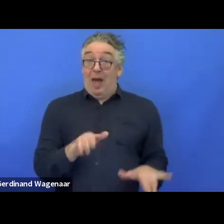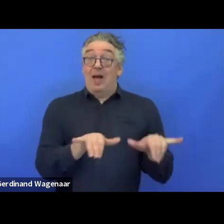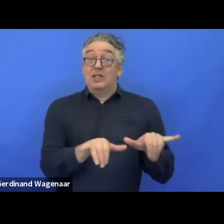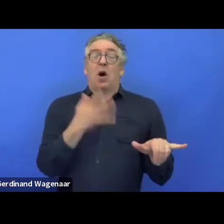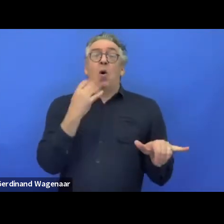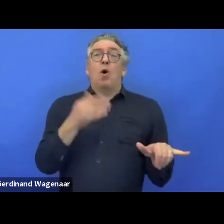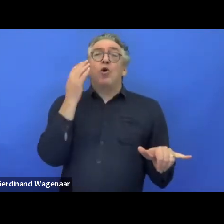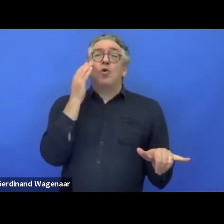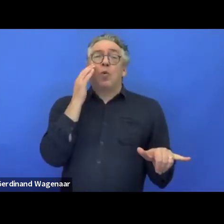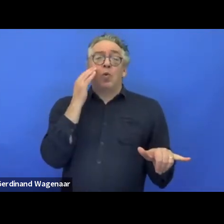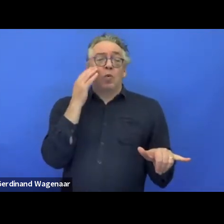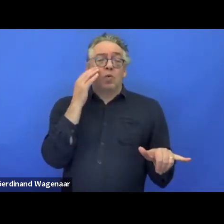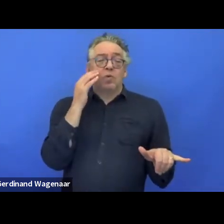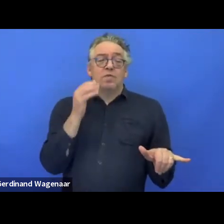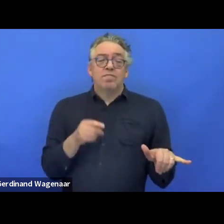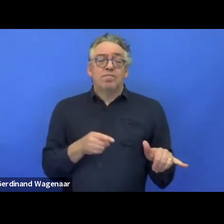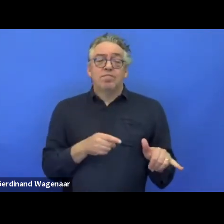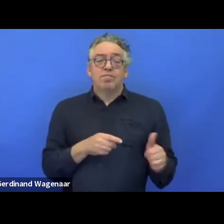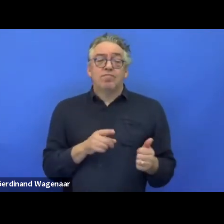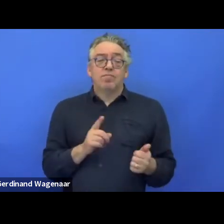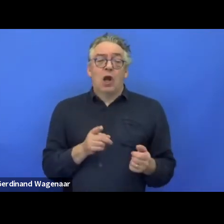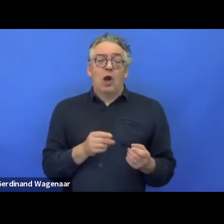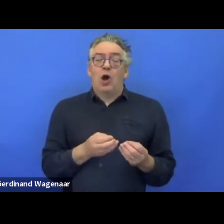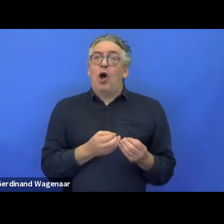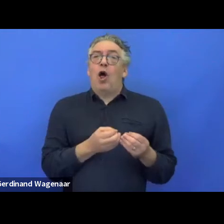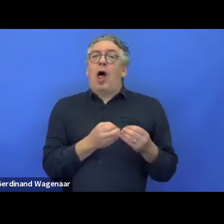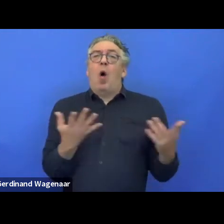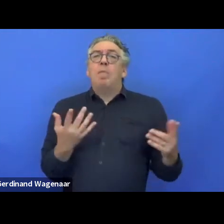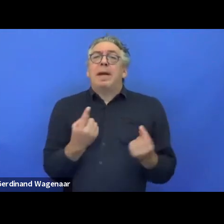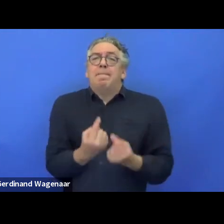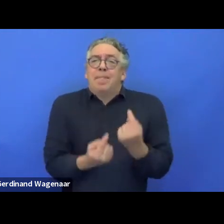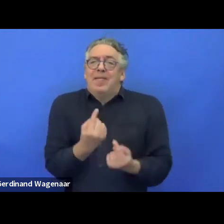and the space between the pins.